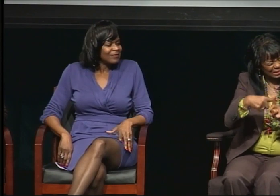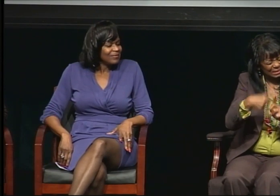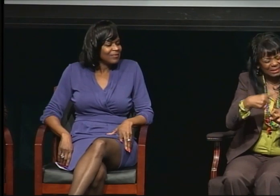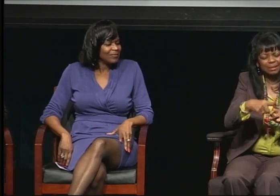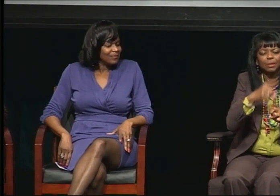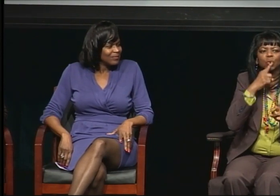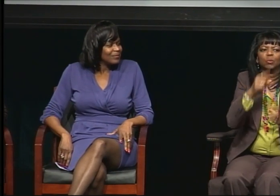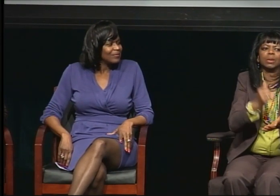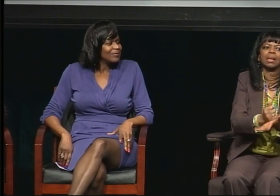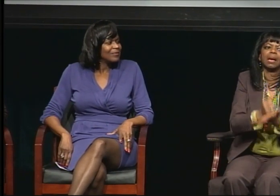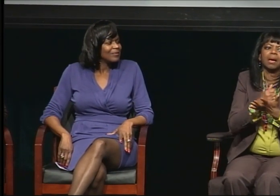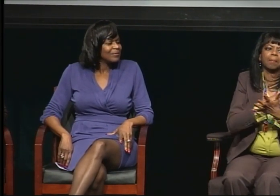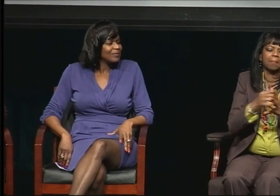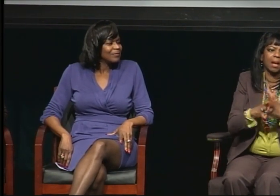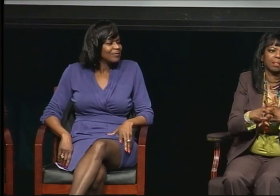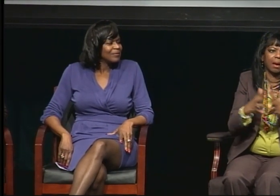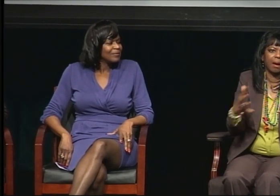And also within my department,